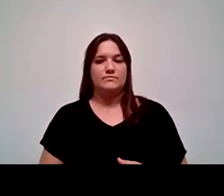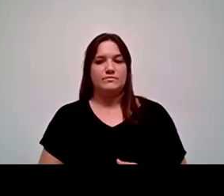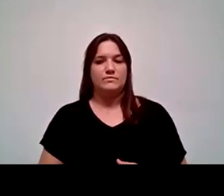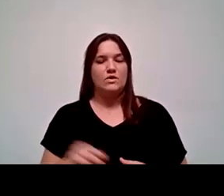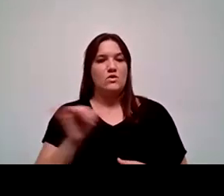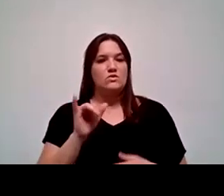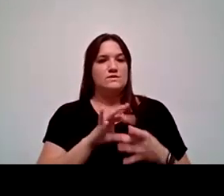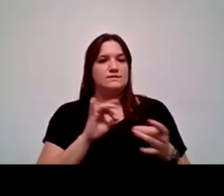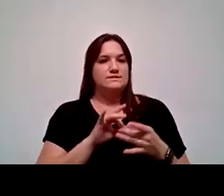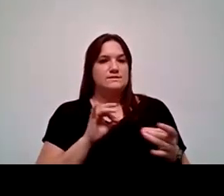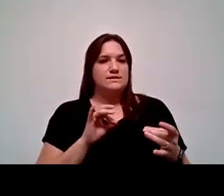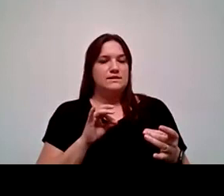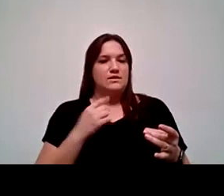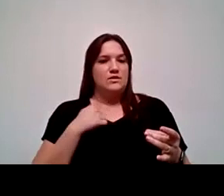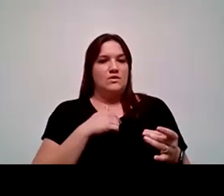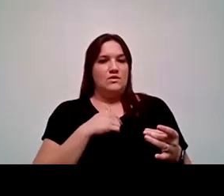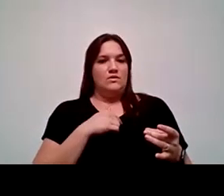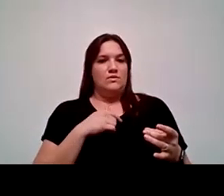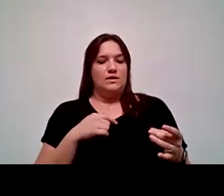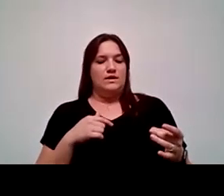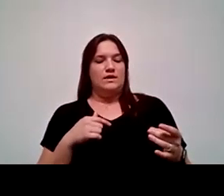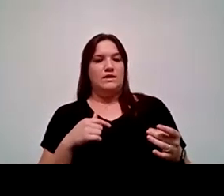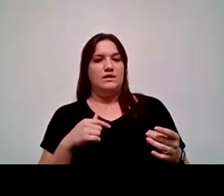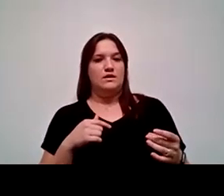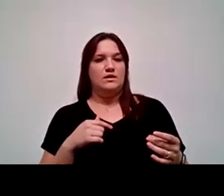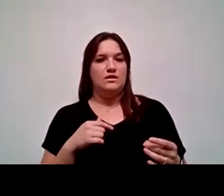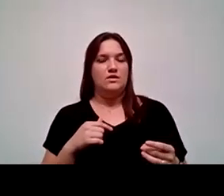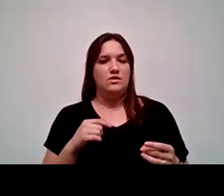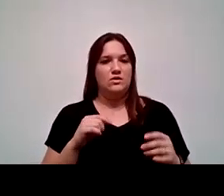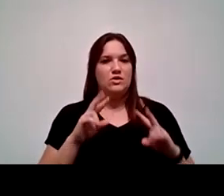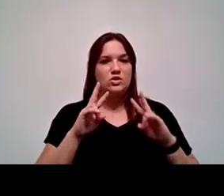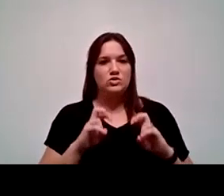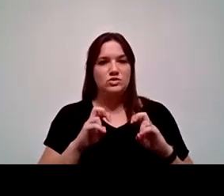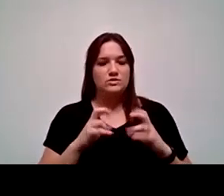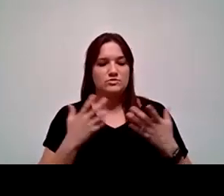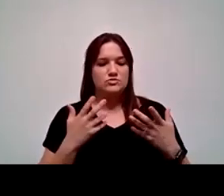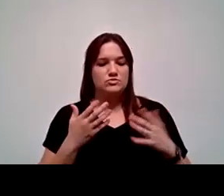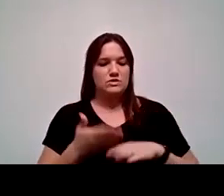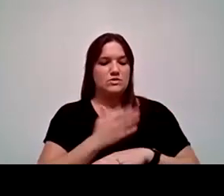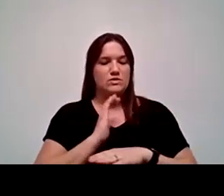mentioned, we are looking to increase our professional development footprint